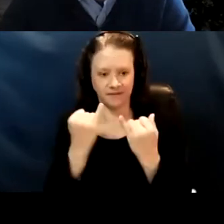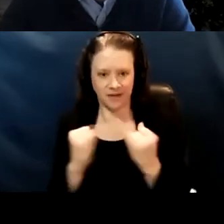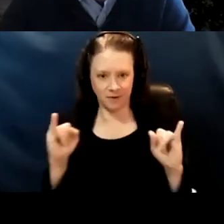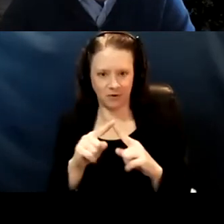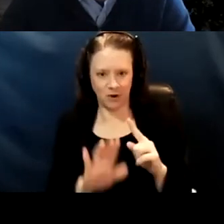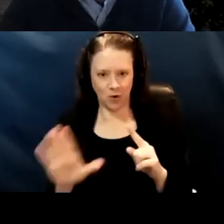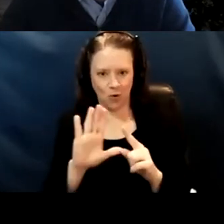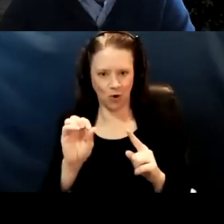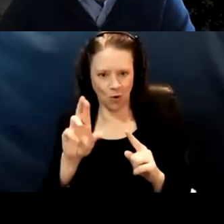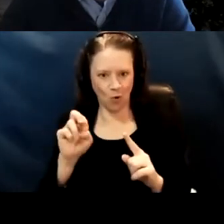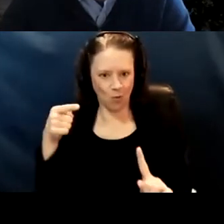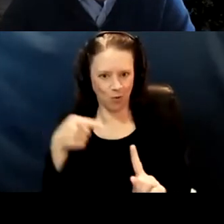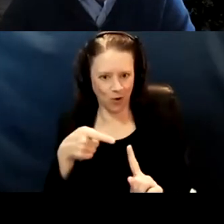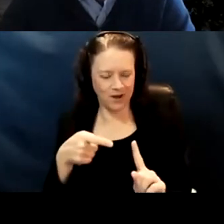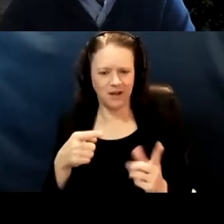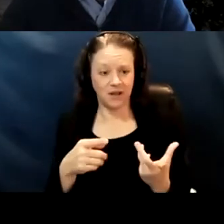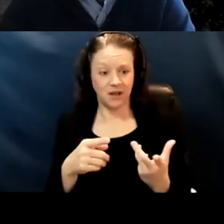which is, you know, truly homebound the right